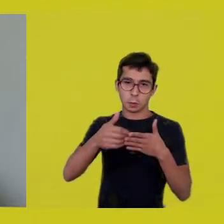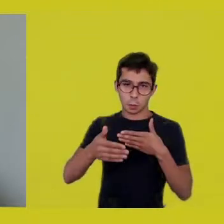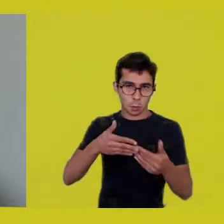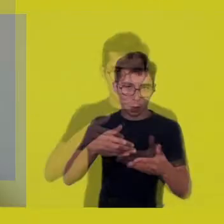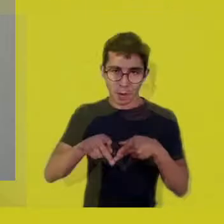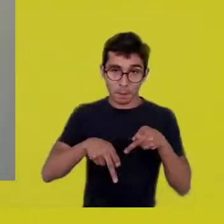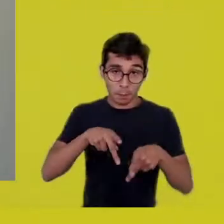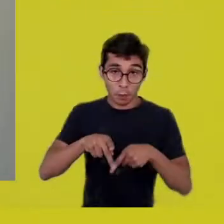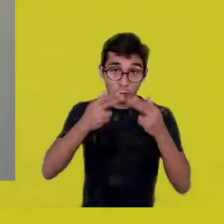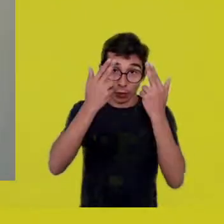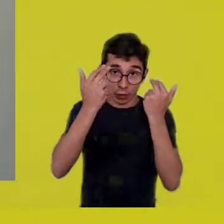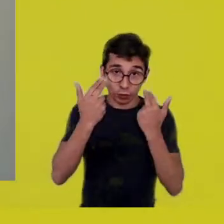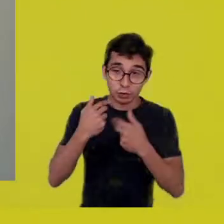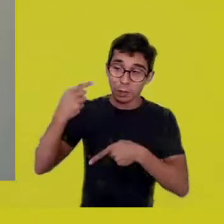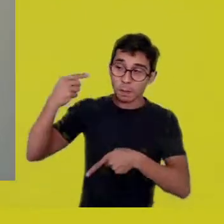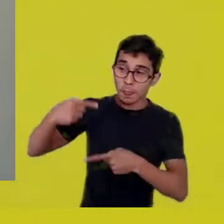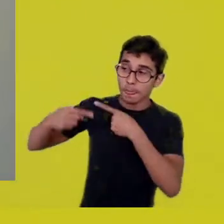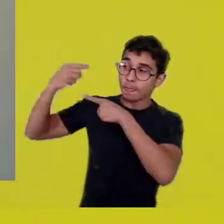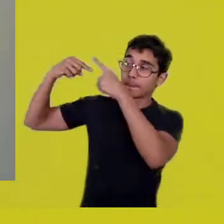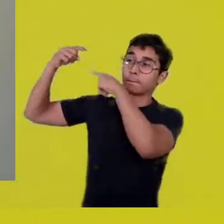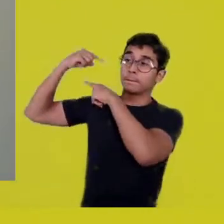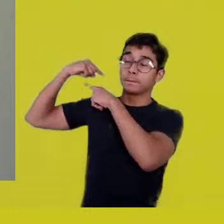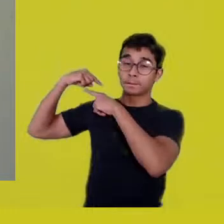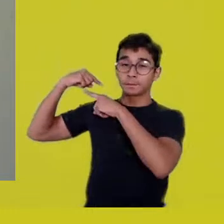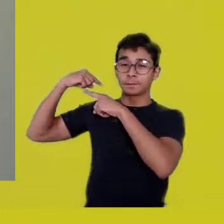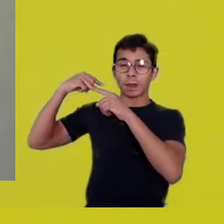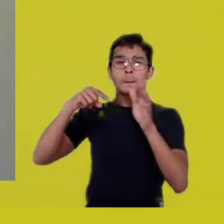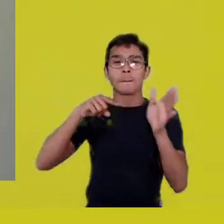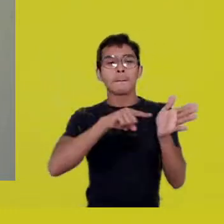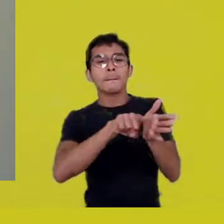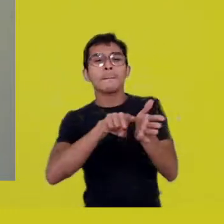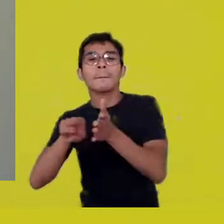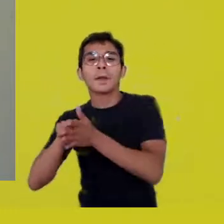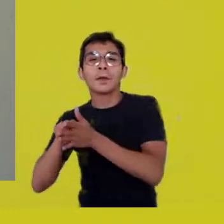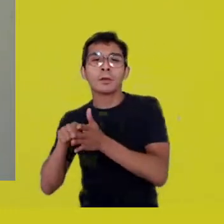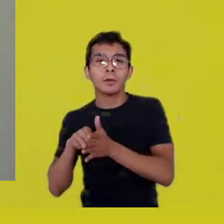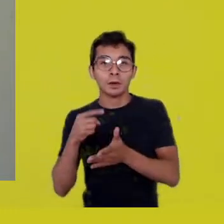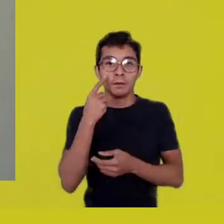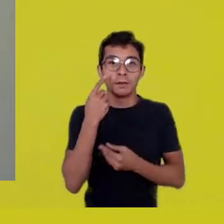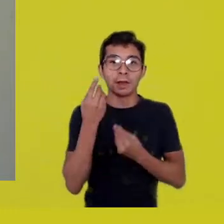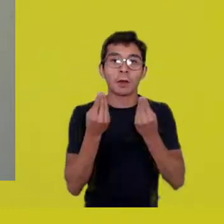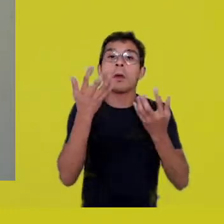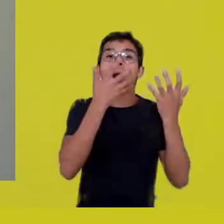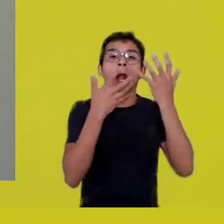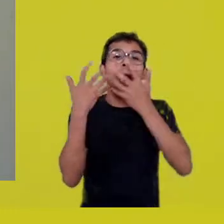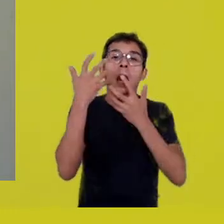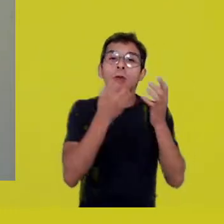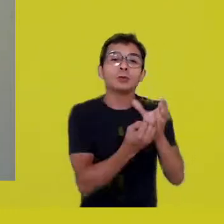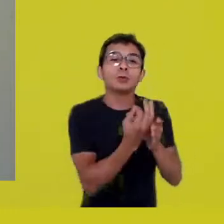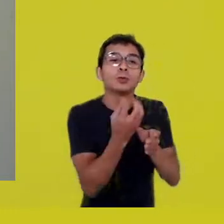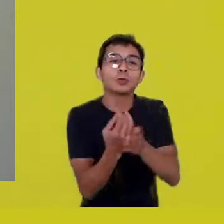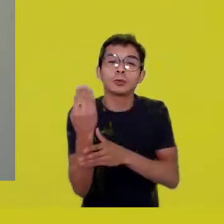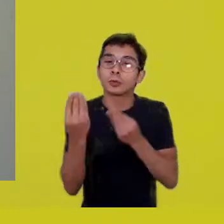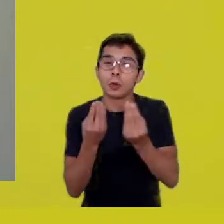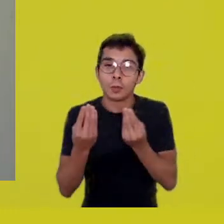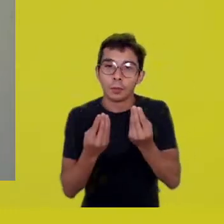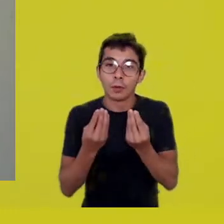if you find who presented the chant and ask them where did it come from, they’re gonna say: “From dreams.”